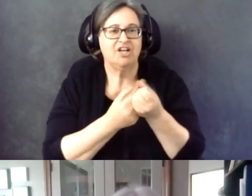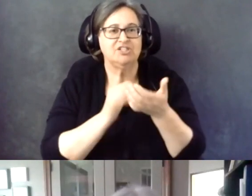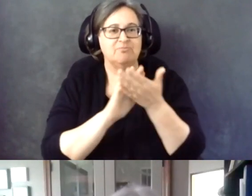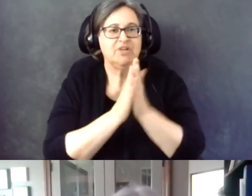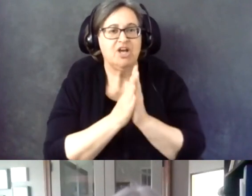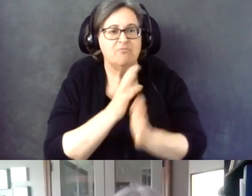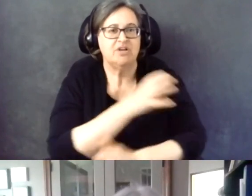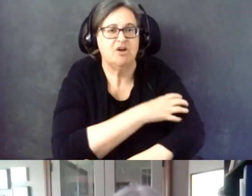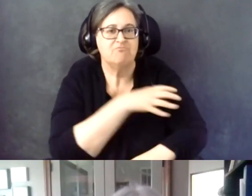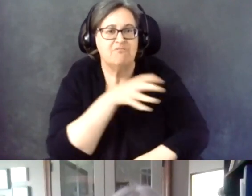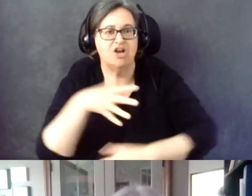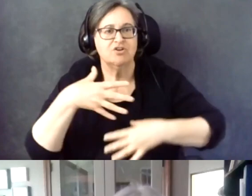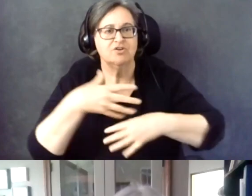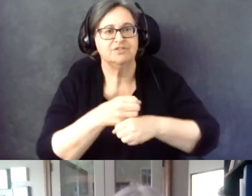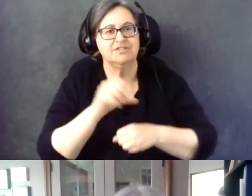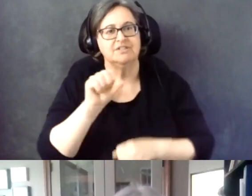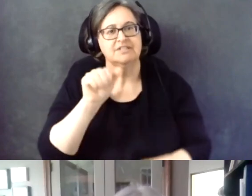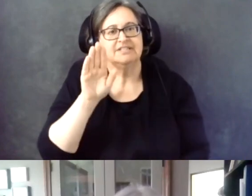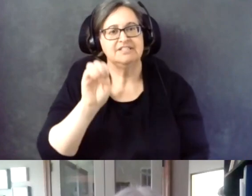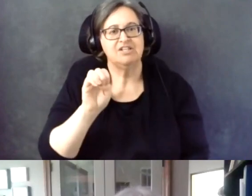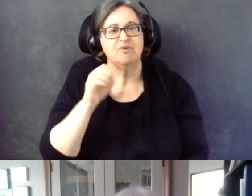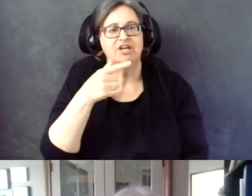Diane and Essie, welcome.